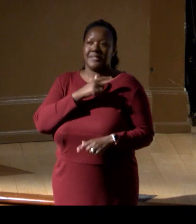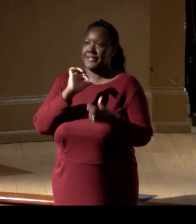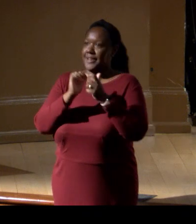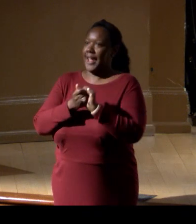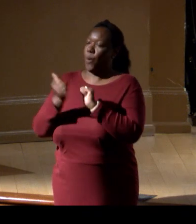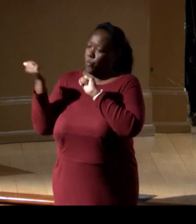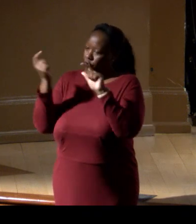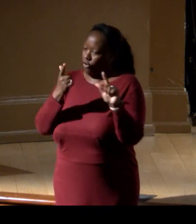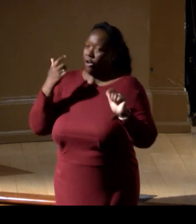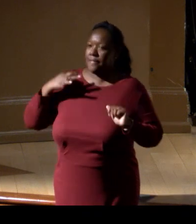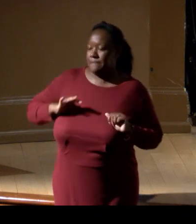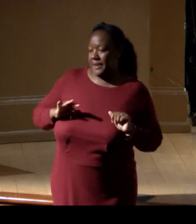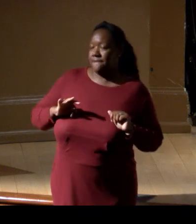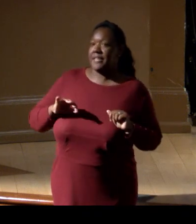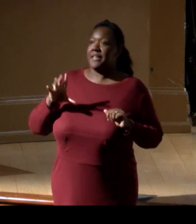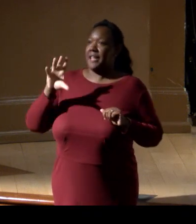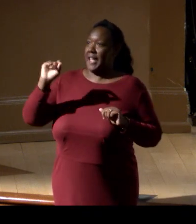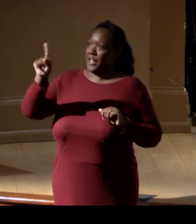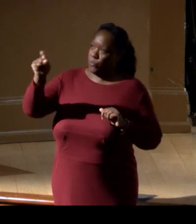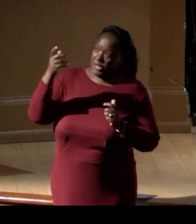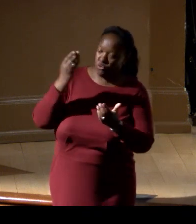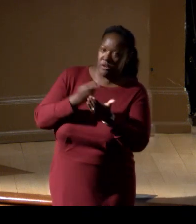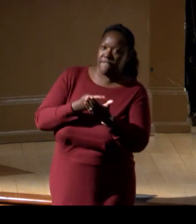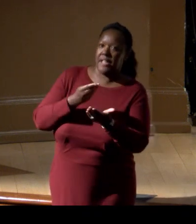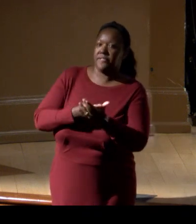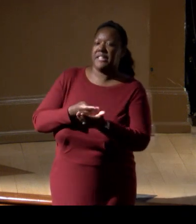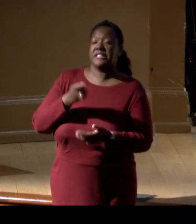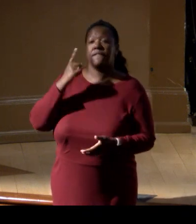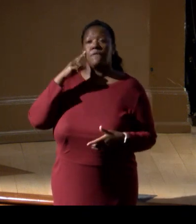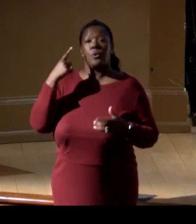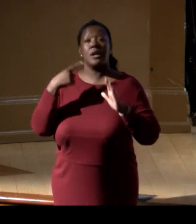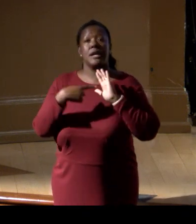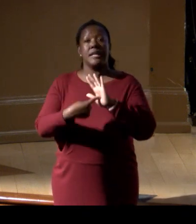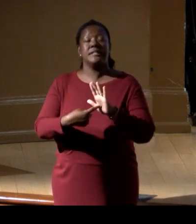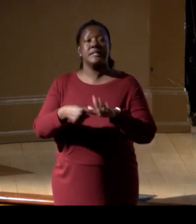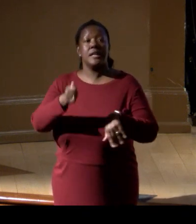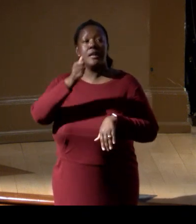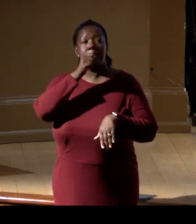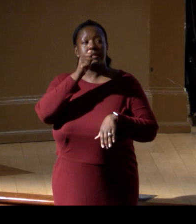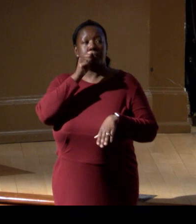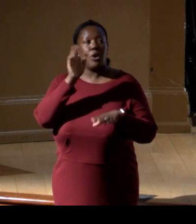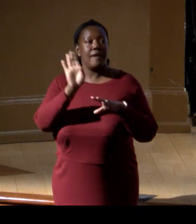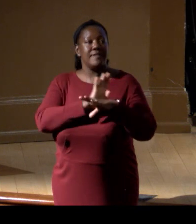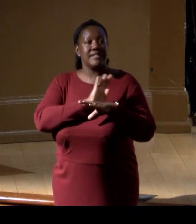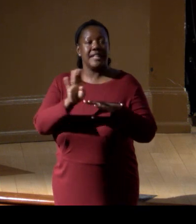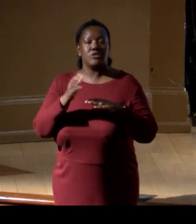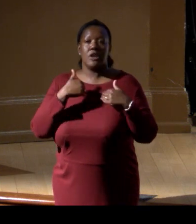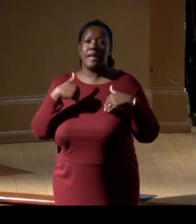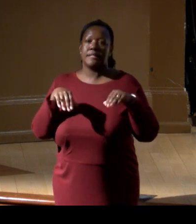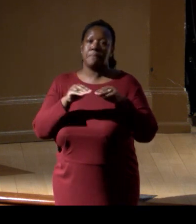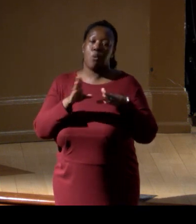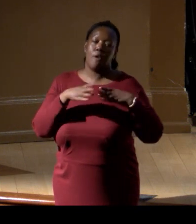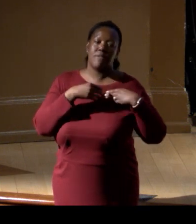"and that you have to fund this." And you know, for instance, the private sector, who has more flexibility in the way that we fund,